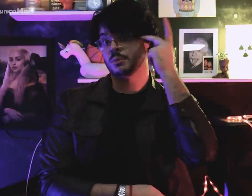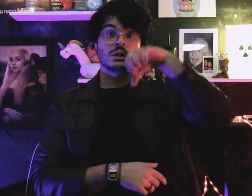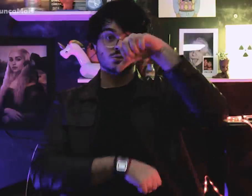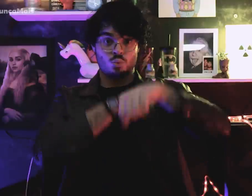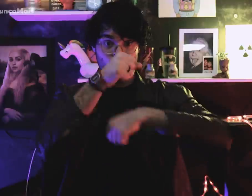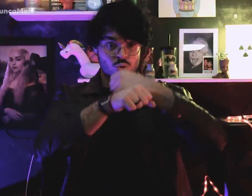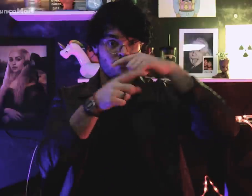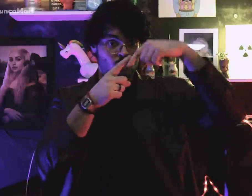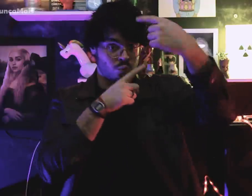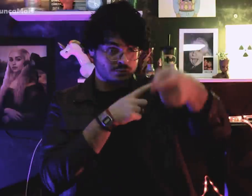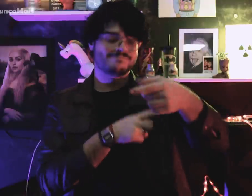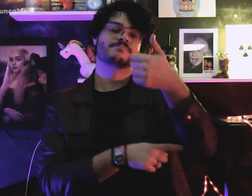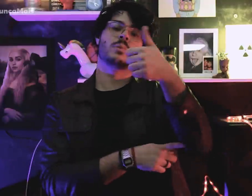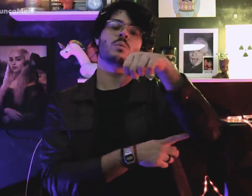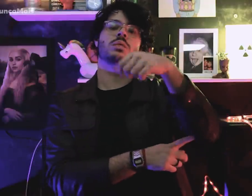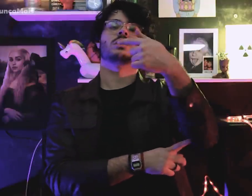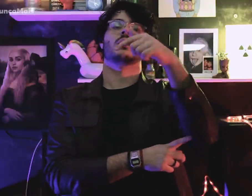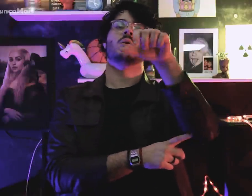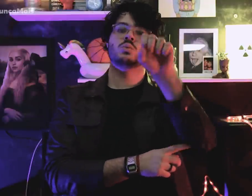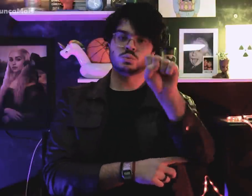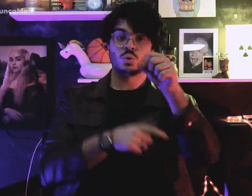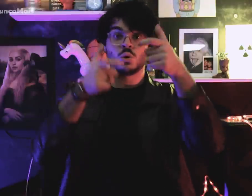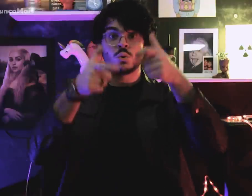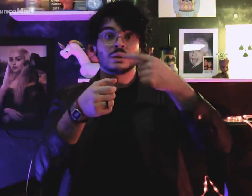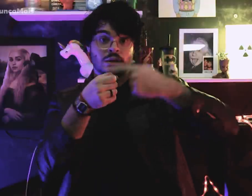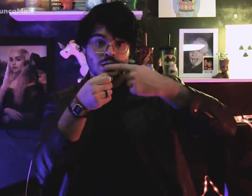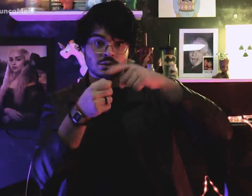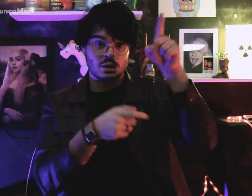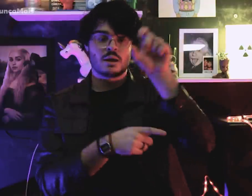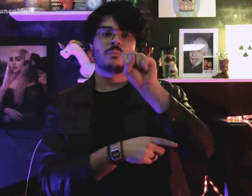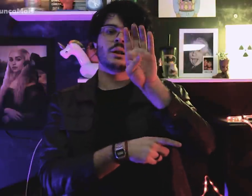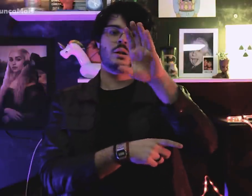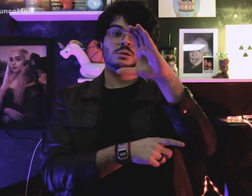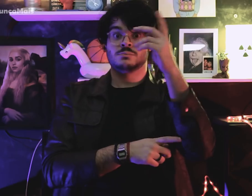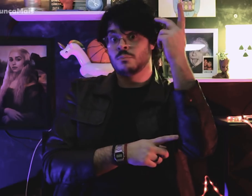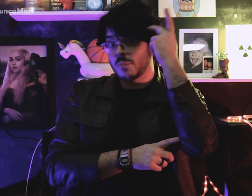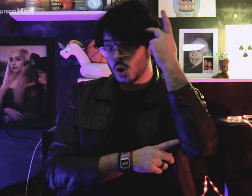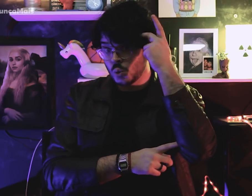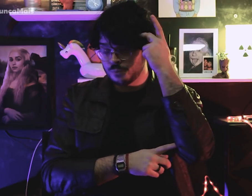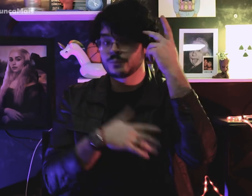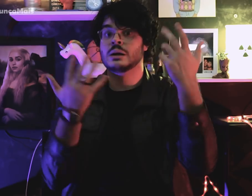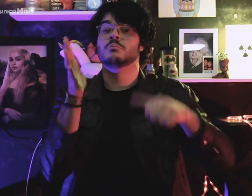9 anos depois, em 1978, na cidade de São Bernardo do Campo-SP,